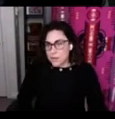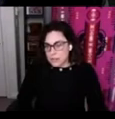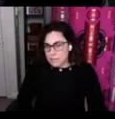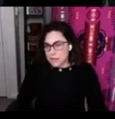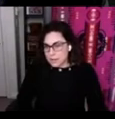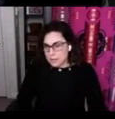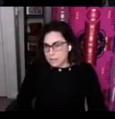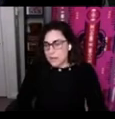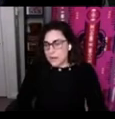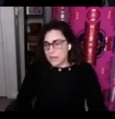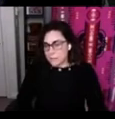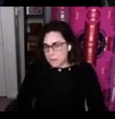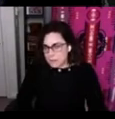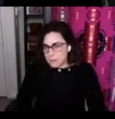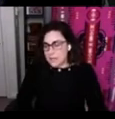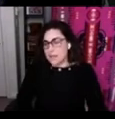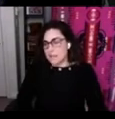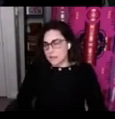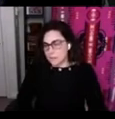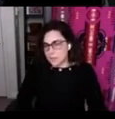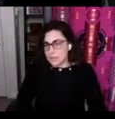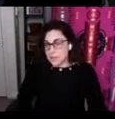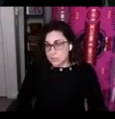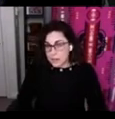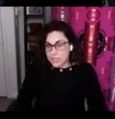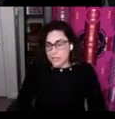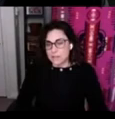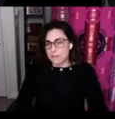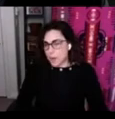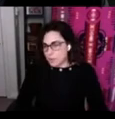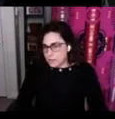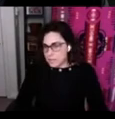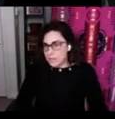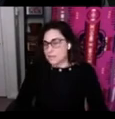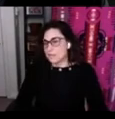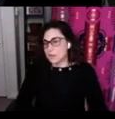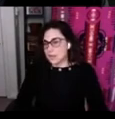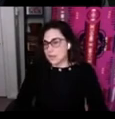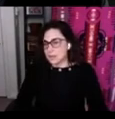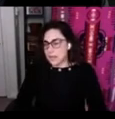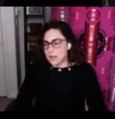governing the funds and governing really the direction of the policies and various kind